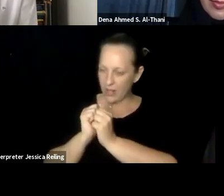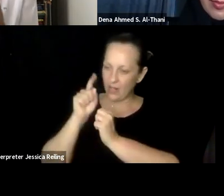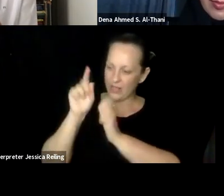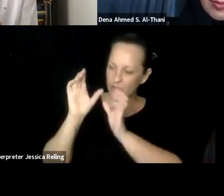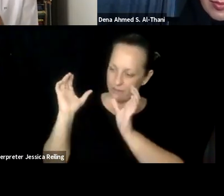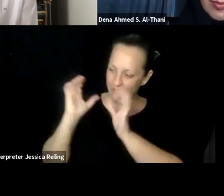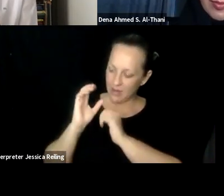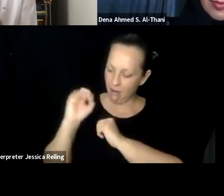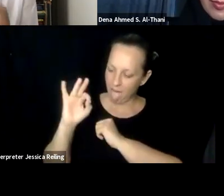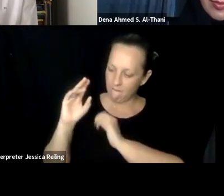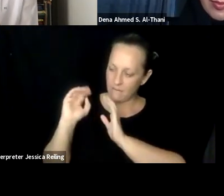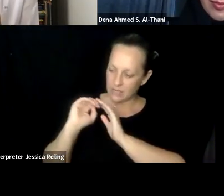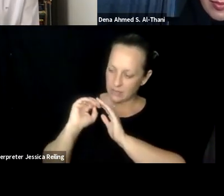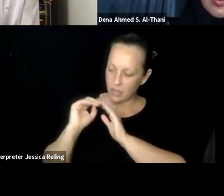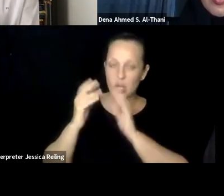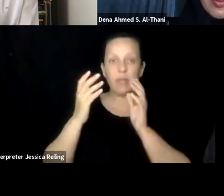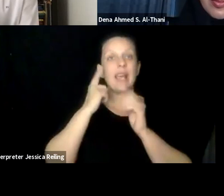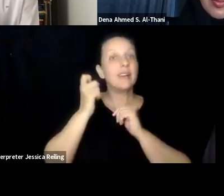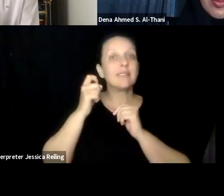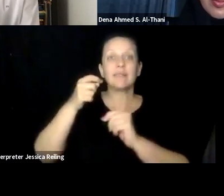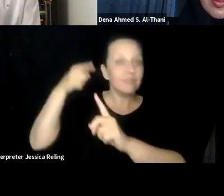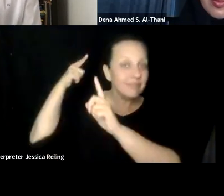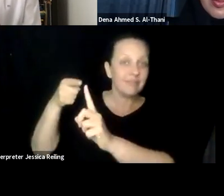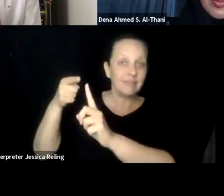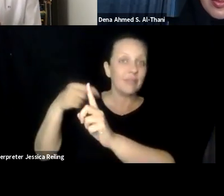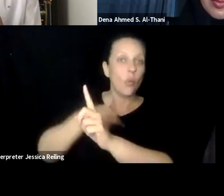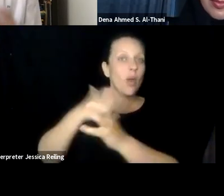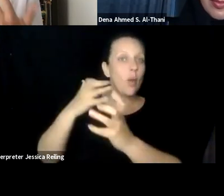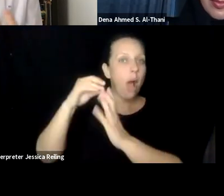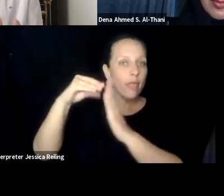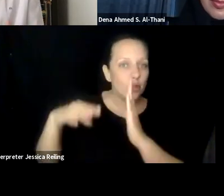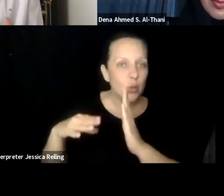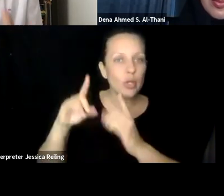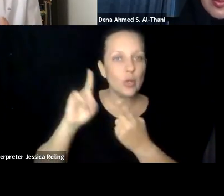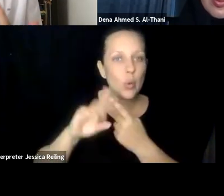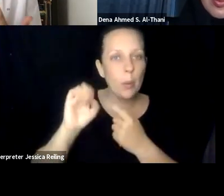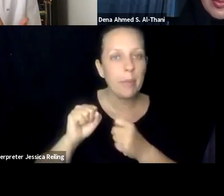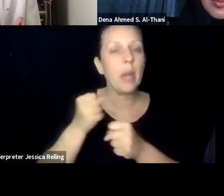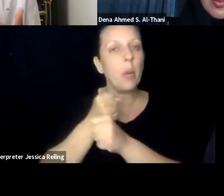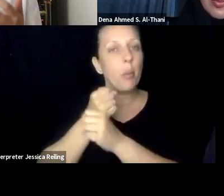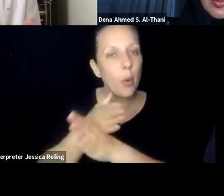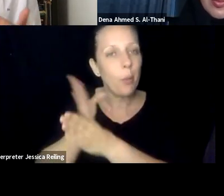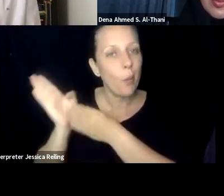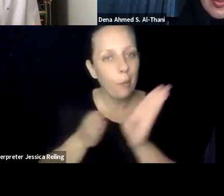we align what we teach at university with